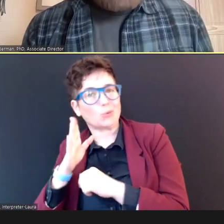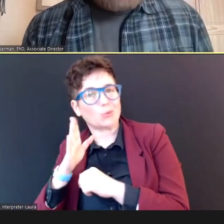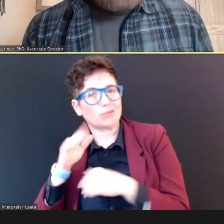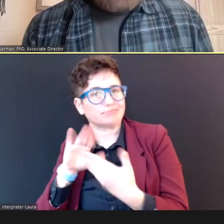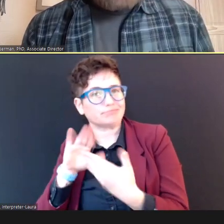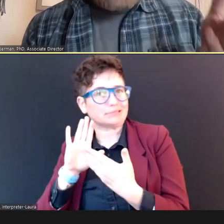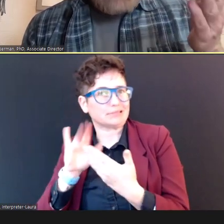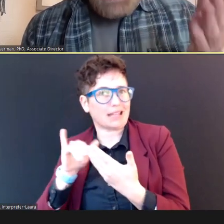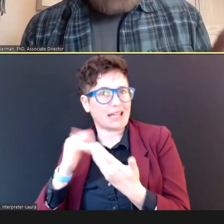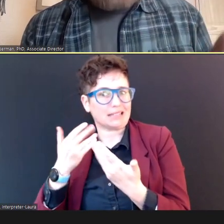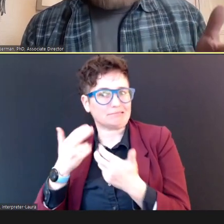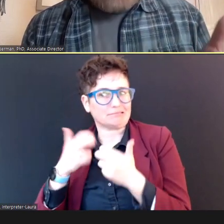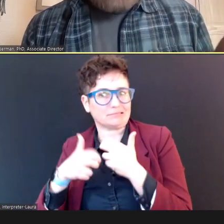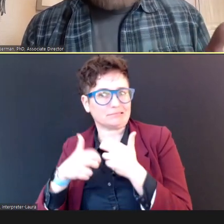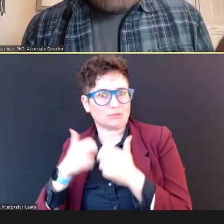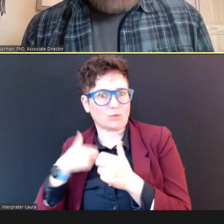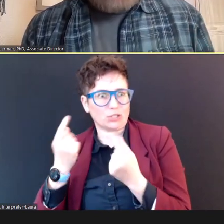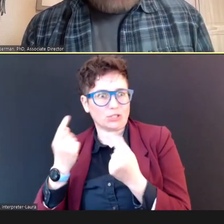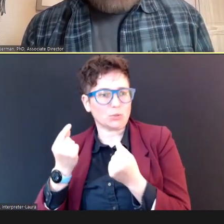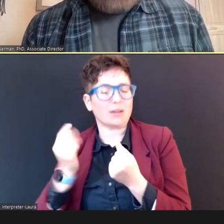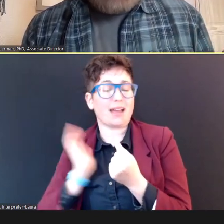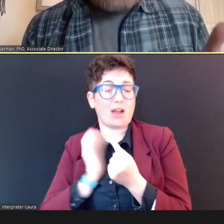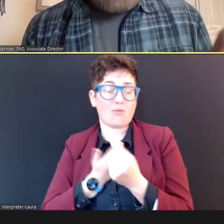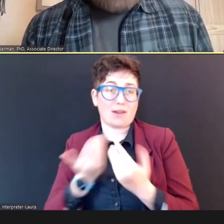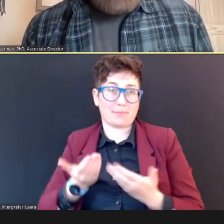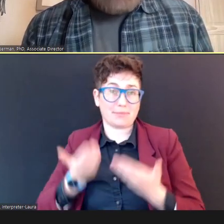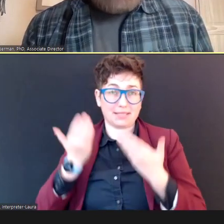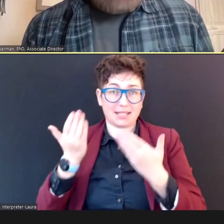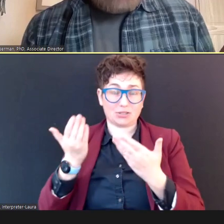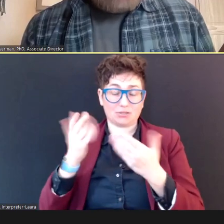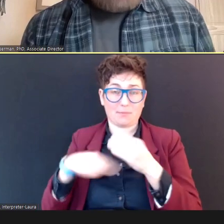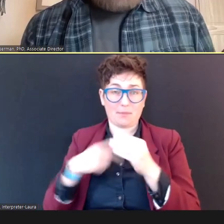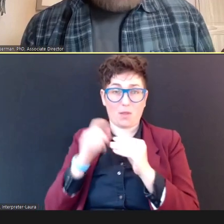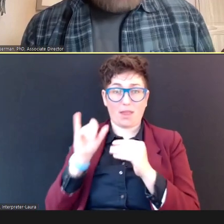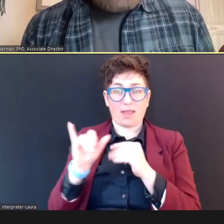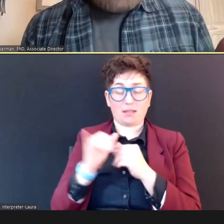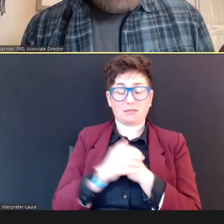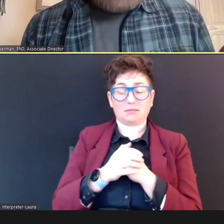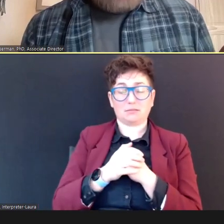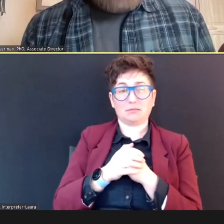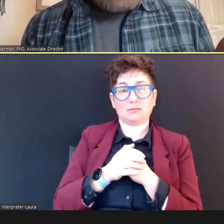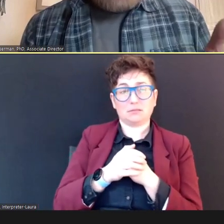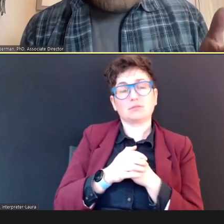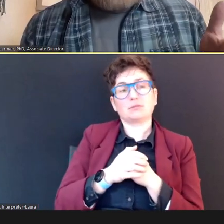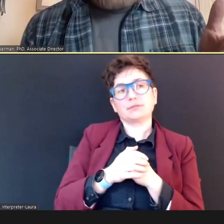and our recommendation about that -- is that, you make a referral to a pediatric audiologist.